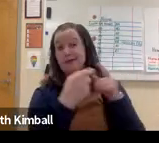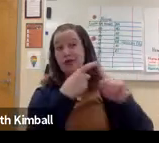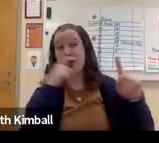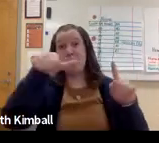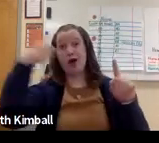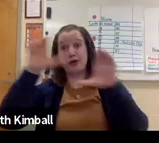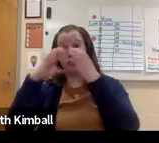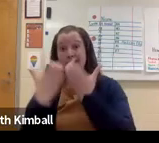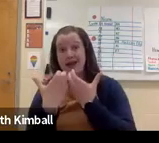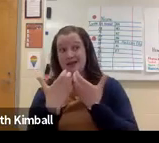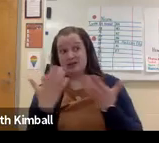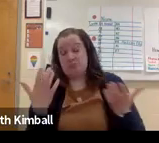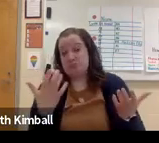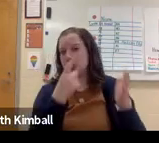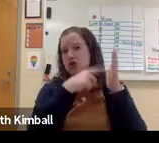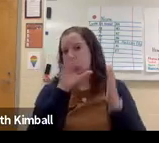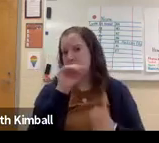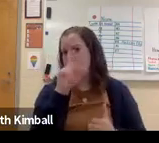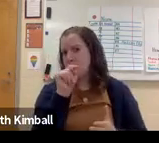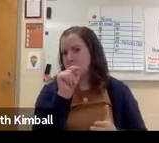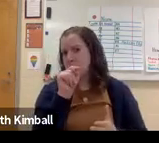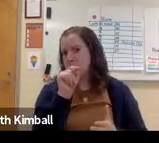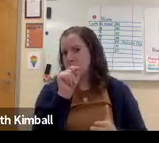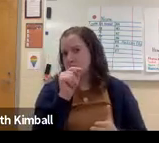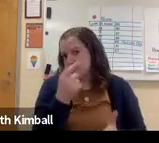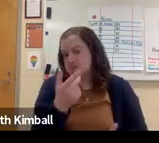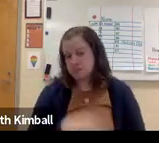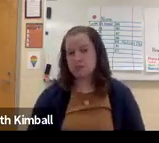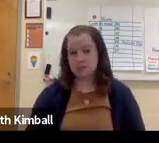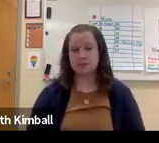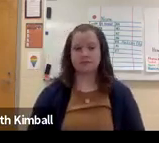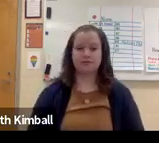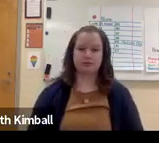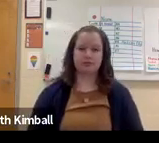involved in their program from other classes. You definitely should check it out.